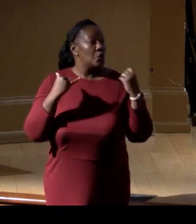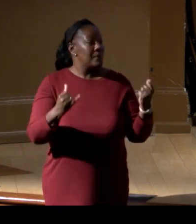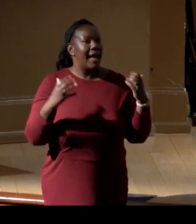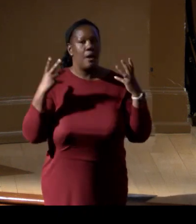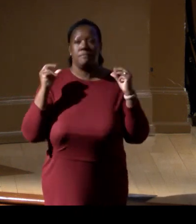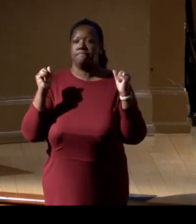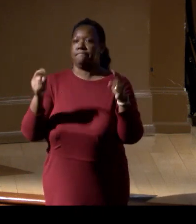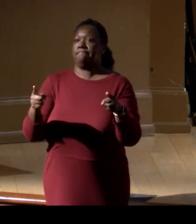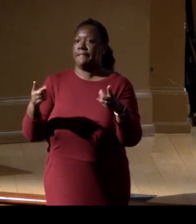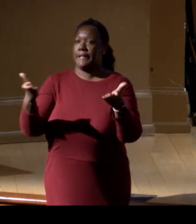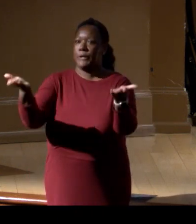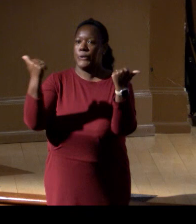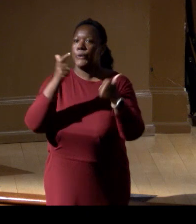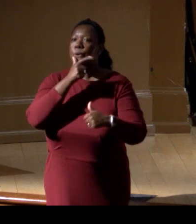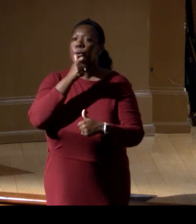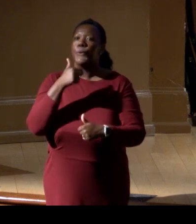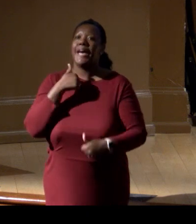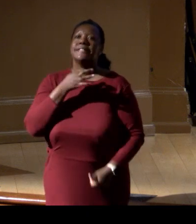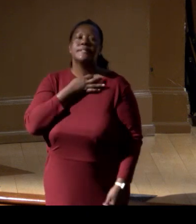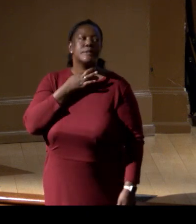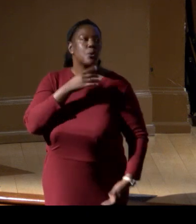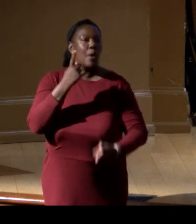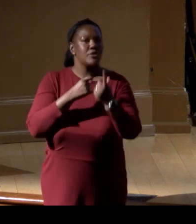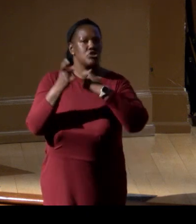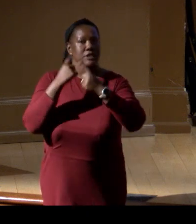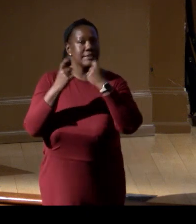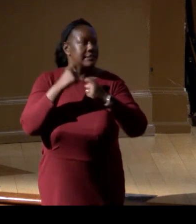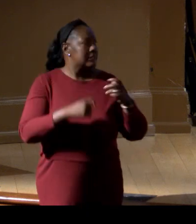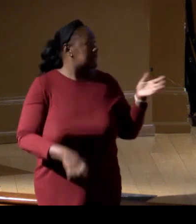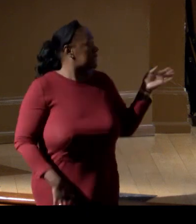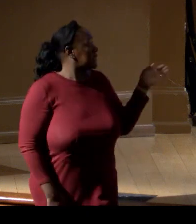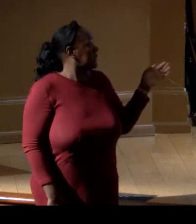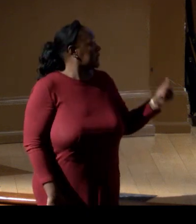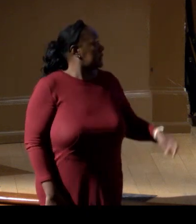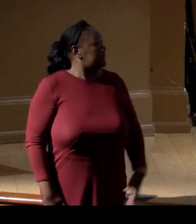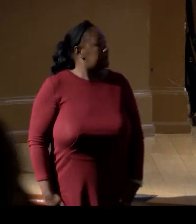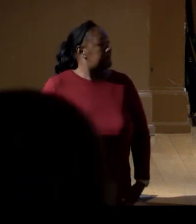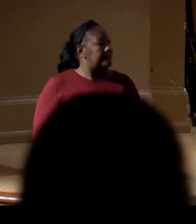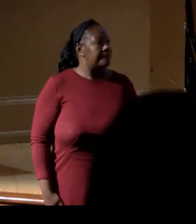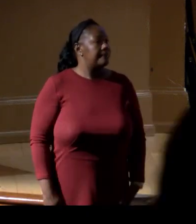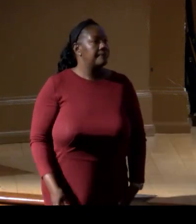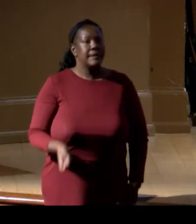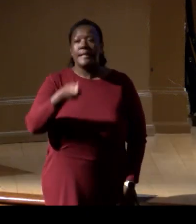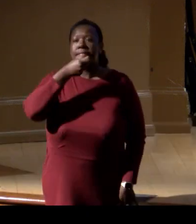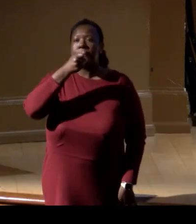There's gotta be some out there. Anybody? Wow. Come on up to the mic, actually, if you can, this,